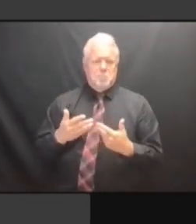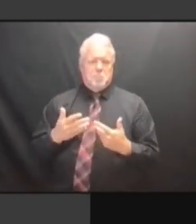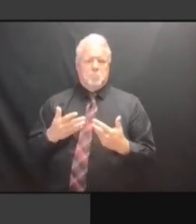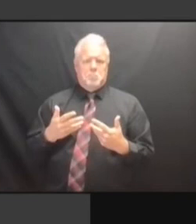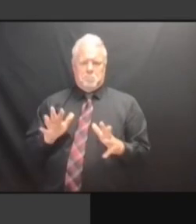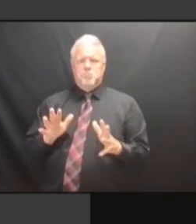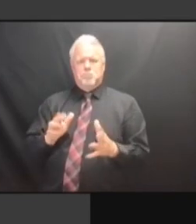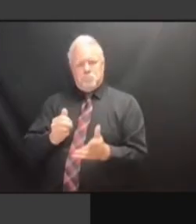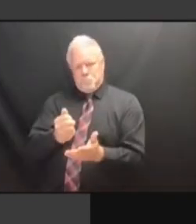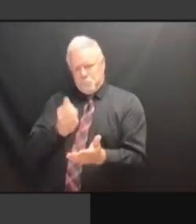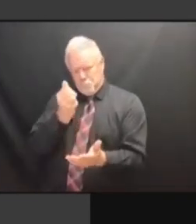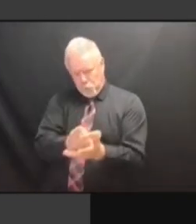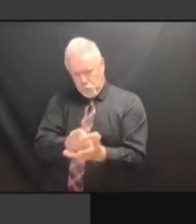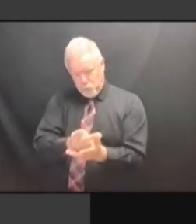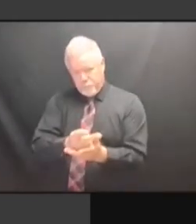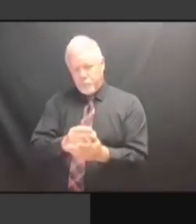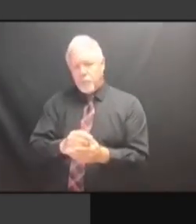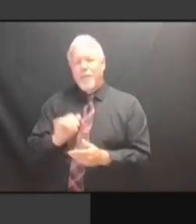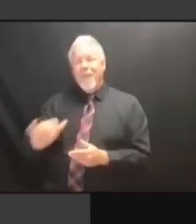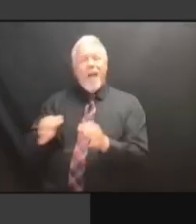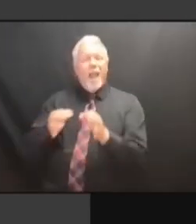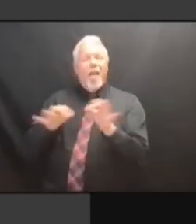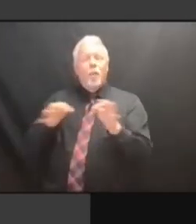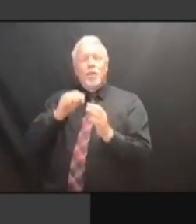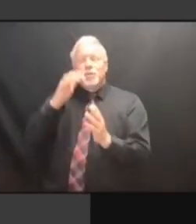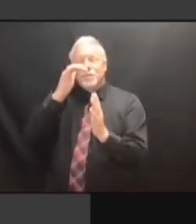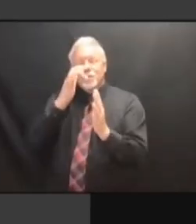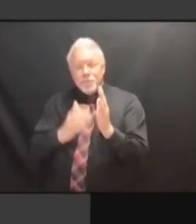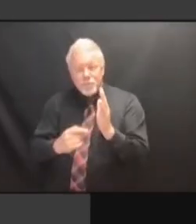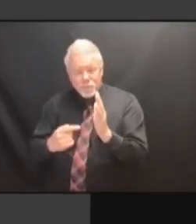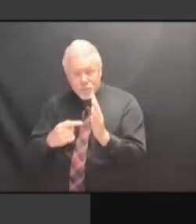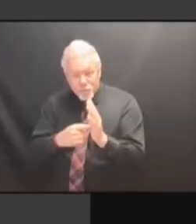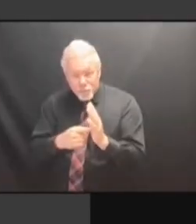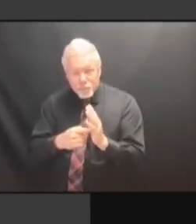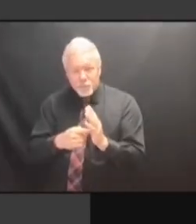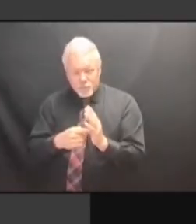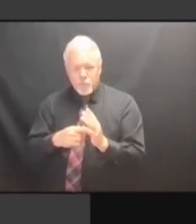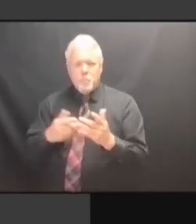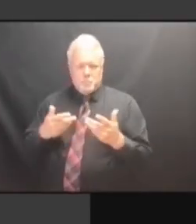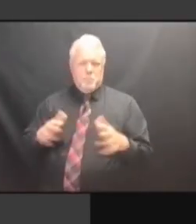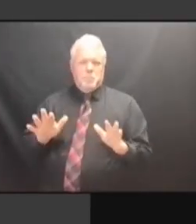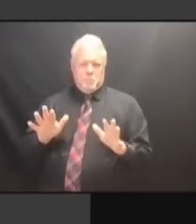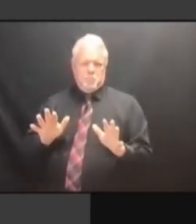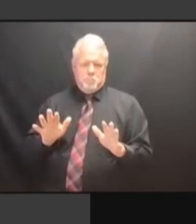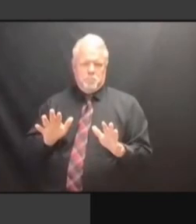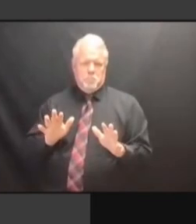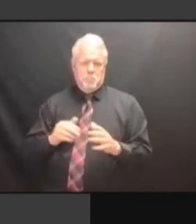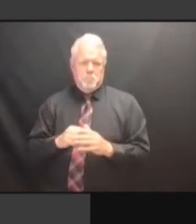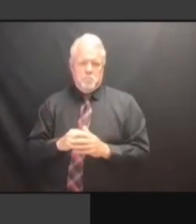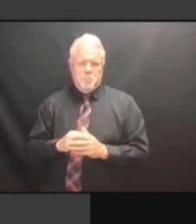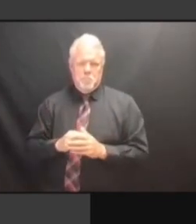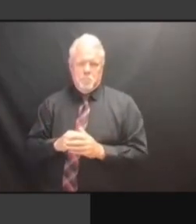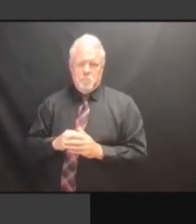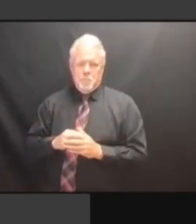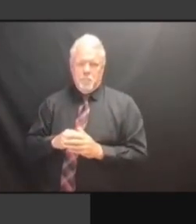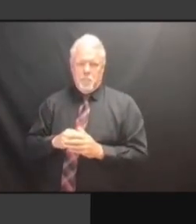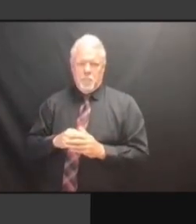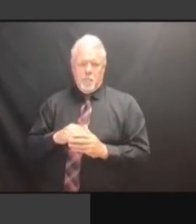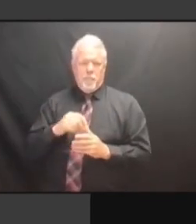REQUIRED BY THE STATUTE, CAME IN AROUND $63,000 REQUIRED BY THE STATUTE, CAME IN AROUND $63,000 AND REQUIRED BY THE STATUTE, CAME IN AROUND $63,000 AND CHANGE, REQUIRED BY THE STATUTE, CAME IN AROUND $63,000 AND CHANGE, PLUS AROUND $63,000 AND CHANGE, PLUS AROUND $63,000 AND CHANGE, PLUS THE AROUND $63,000 AND CHANGE, PLUS THE TRANSLATION AROUND $63,000 AND CHANGE, PLUS THE TRANSLATION COST, AROUND $63,000 AND CHANGE, PLUS THE TRANSLATION COST, WHICH AROUND $63,000 AND CHANGE, PLUS THE TRANSLATION COST, WHICH WAS THE TRANSLATION COST, WHICH WAS THE TRANSLATION COST, WHICH WAS ANOTHER THE TRANSLATION COST, WHICH WAS ANOTHER $2,300. ANOTHER $2,300. ANOTHER $2,300. SO ANOTHER $2,300. SO WE ANOTHER $2,300. SO WE WILL